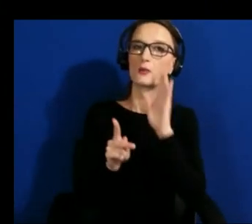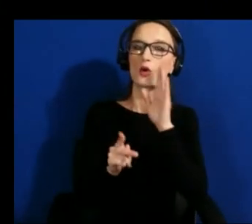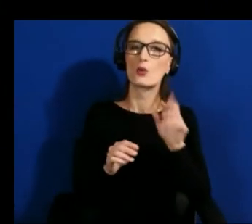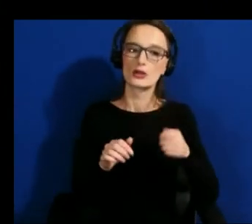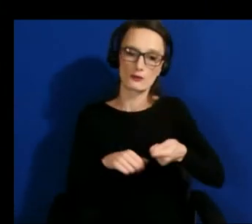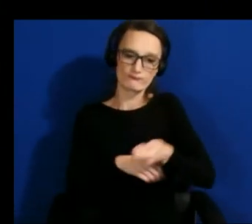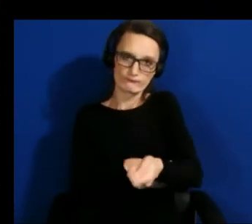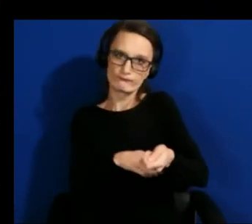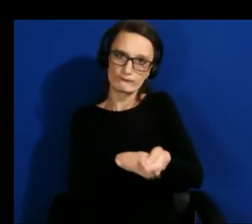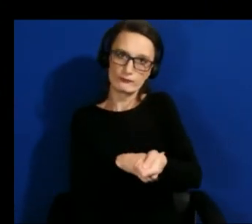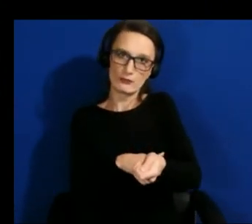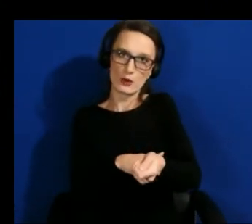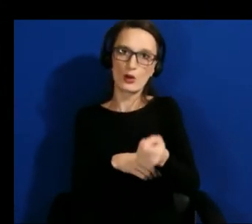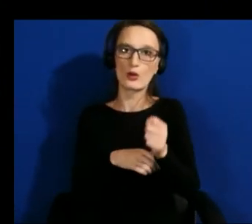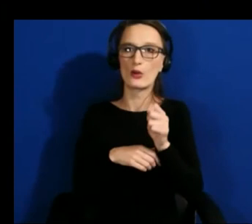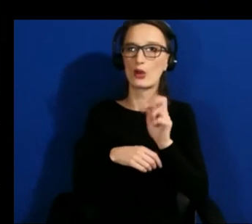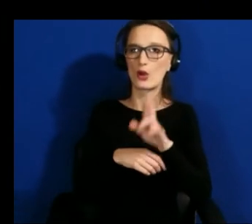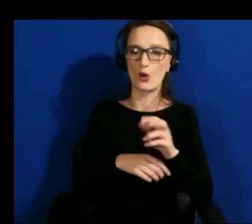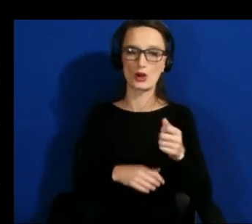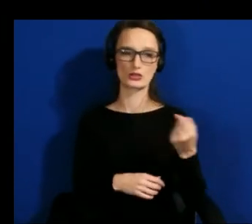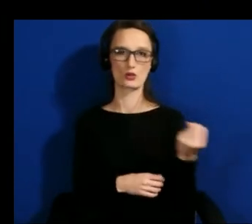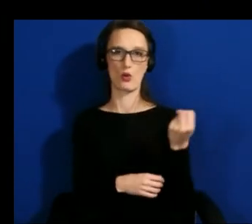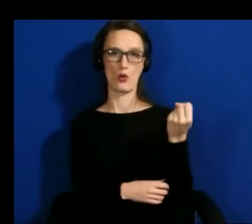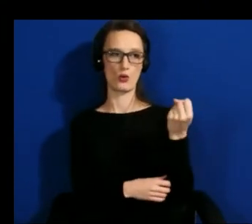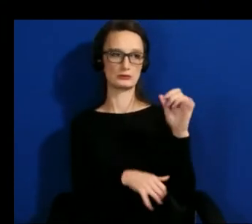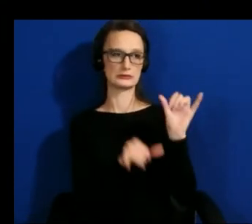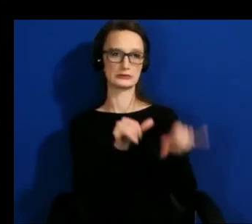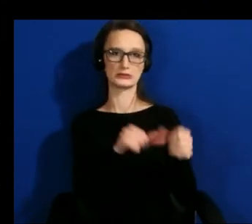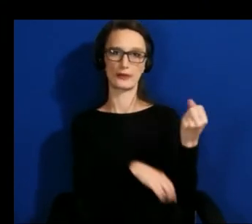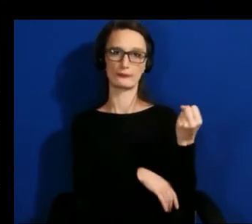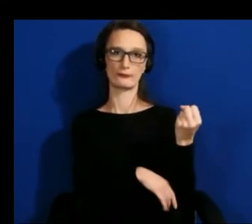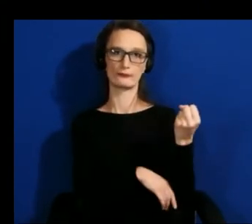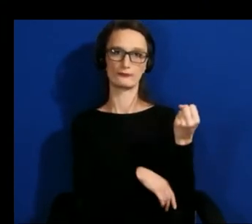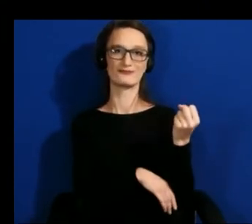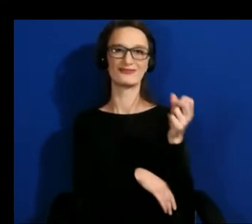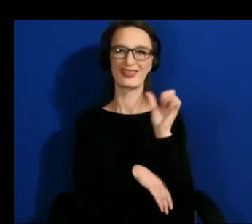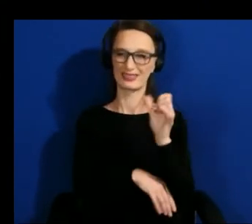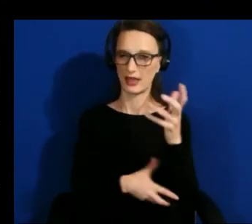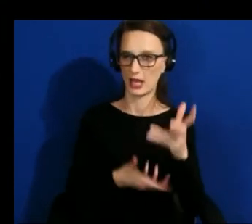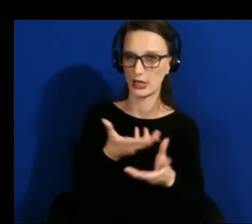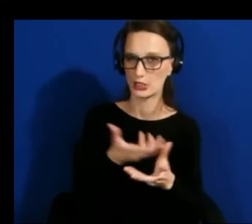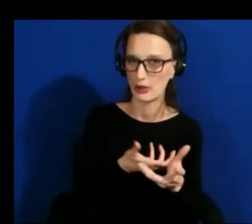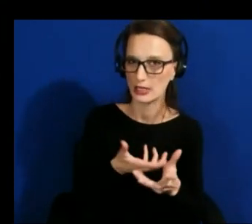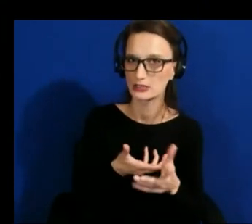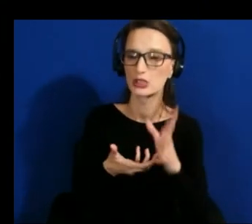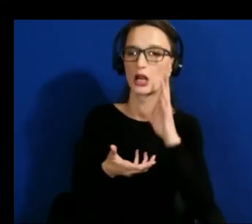and so then that interaction actually will inform future research so when i start um thinking about